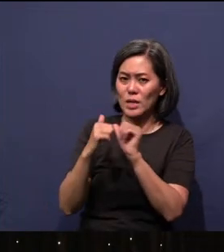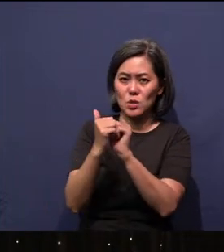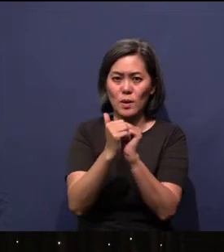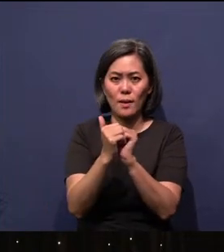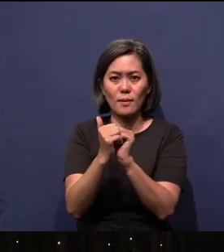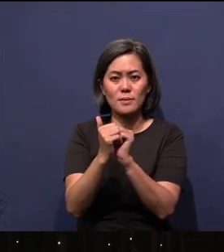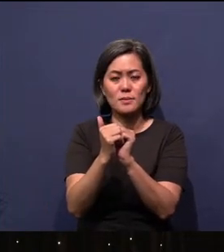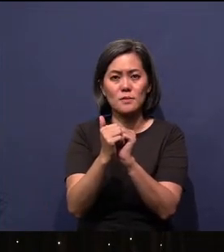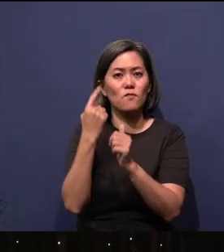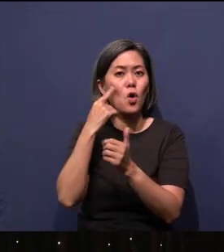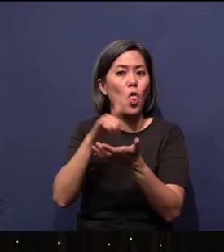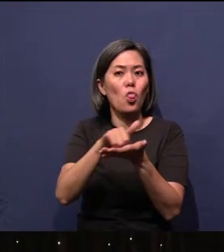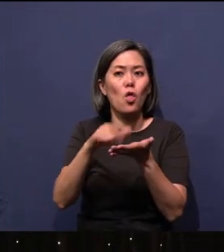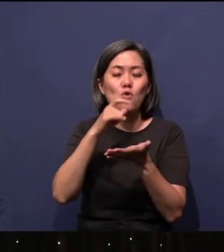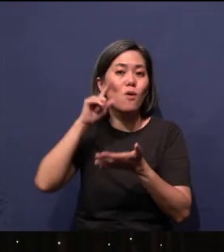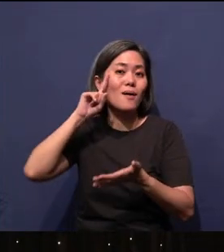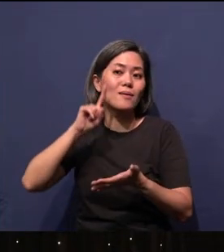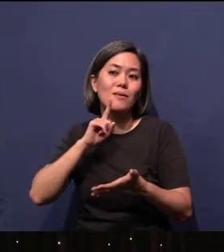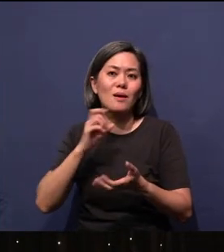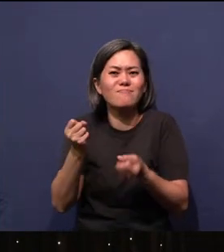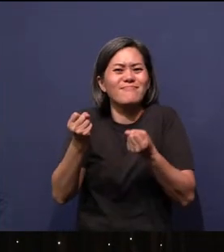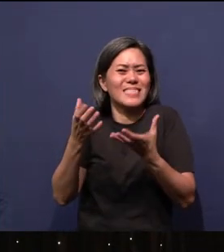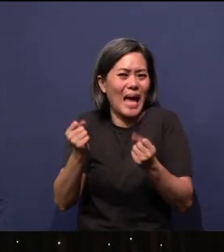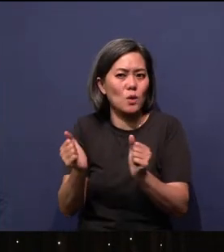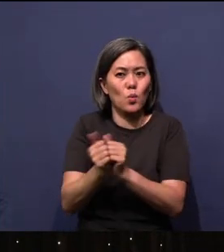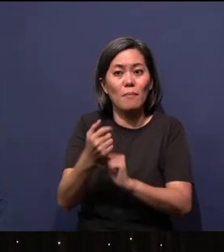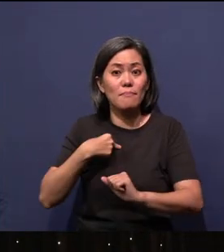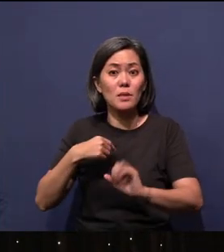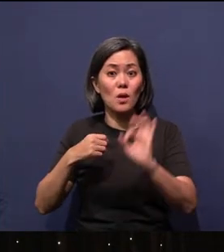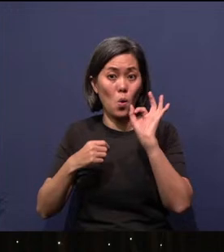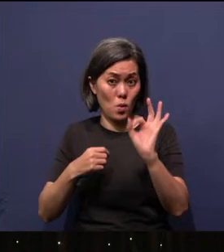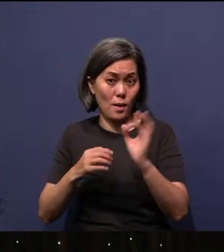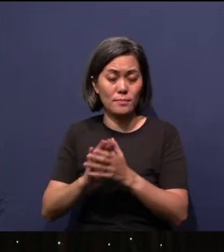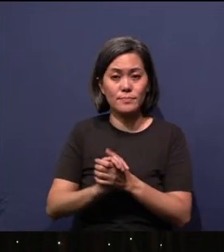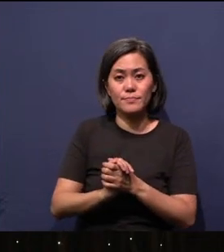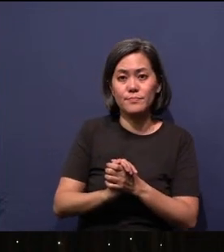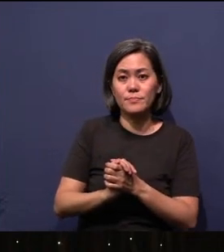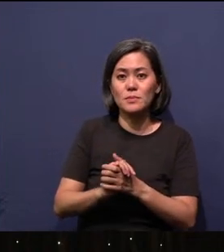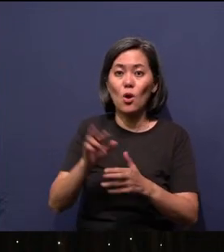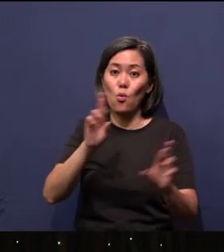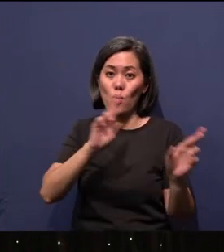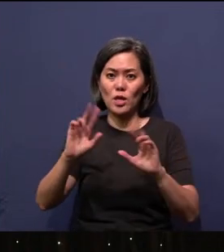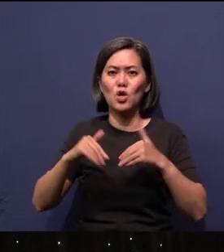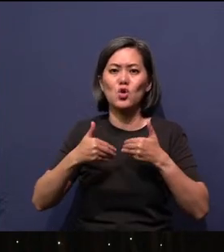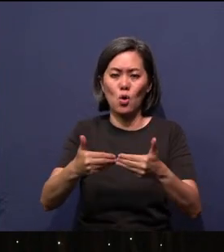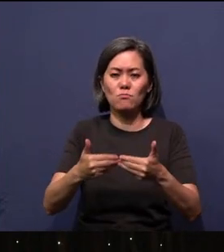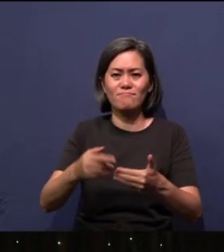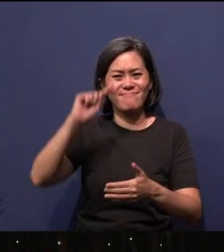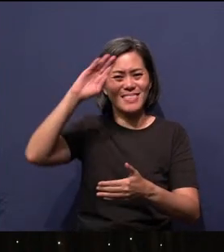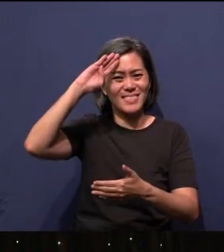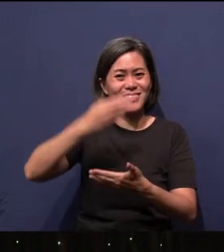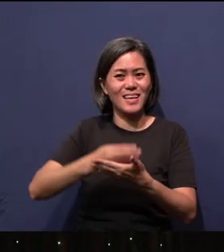For in Him all things were created: things in heaven and on earth,